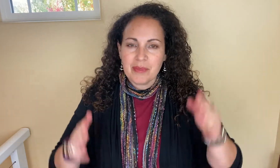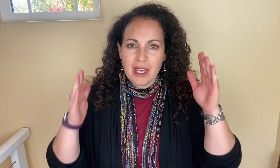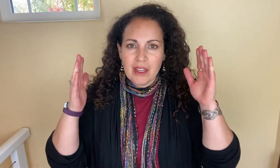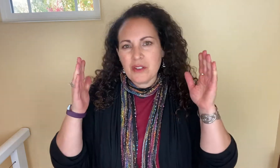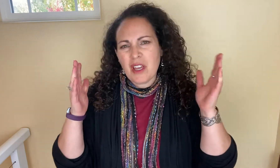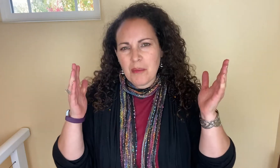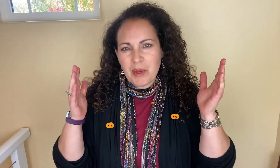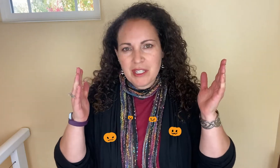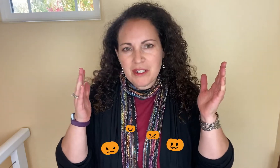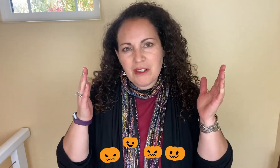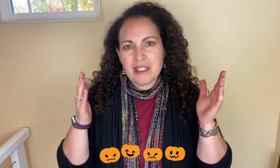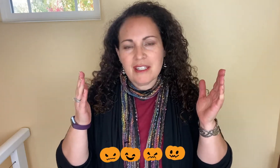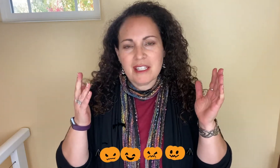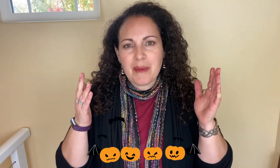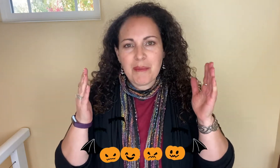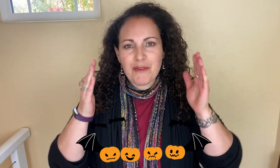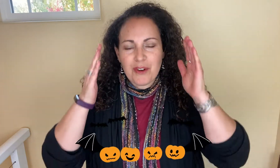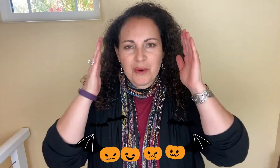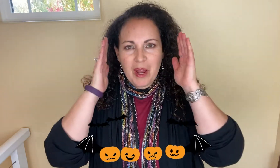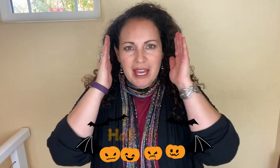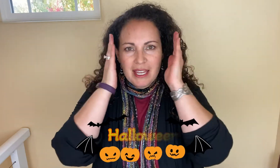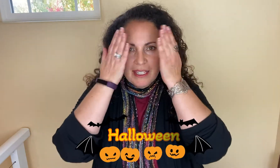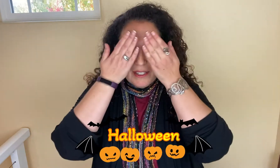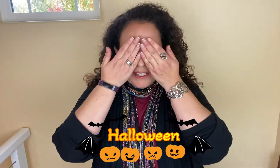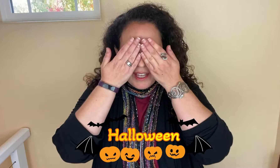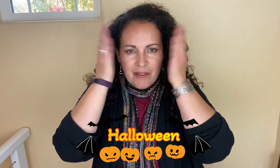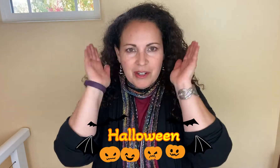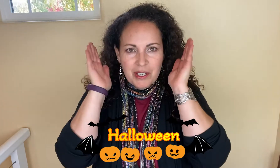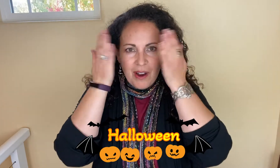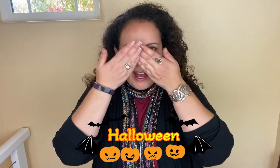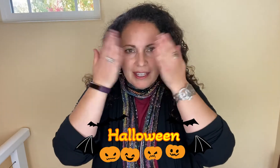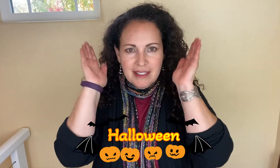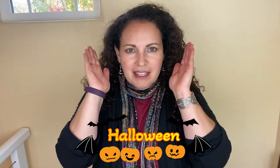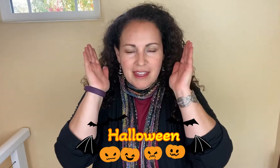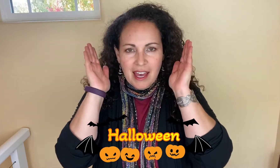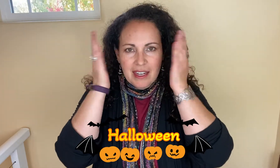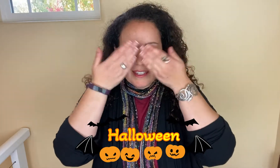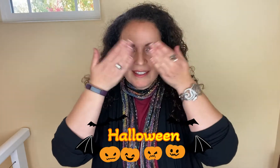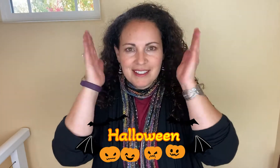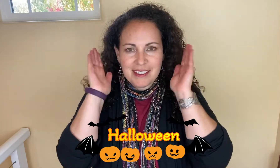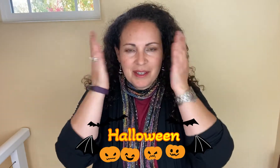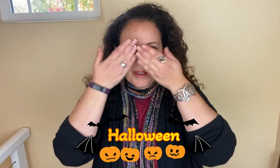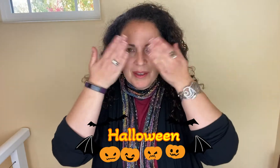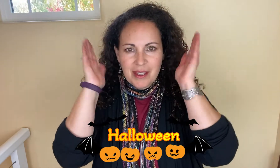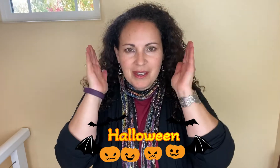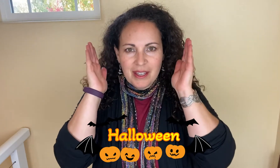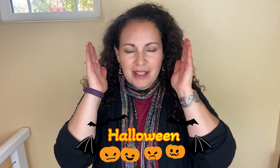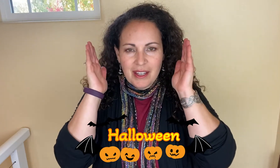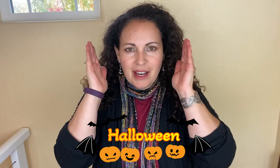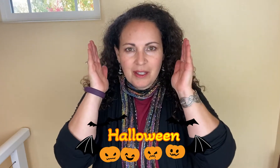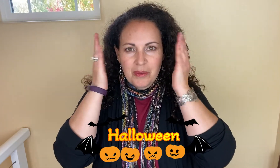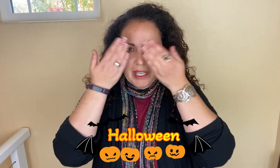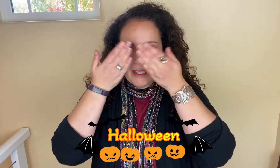There are a couple of ways to do this but this is my preferred way. Just cover up your eyes like that.